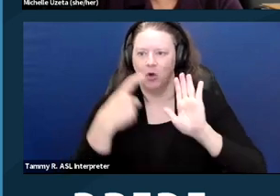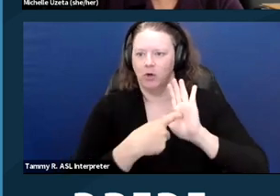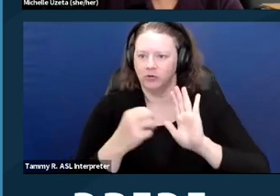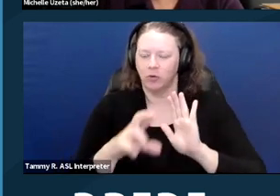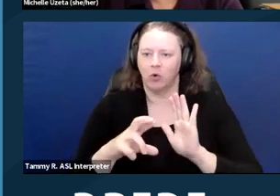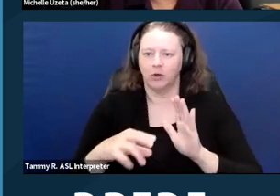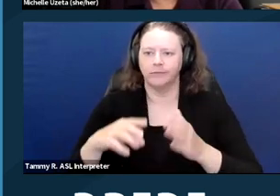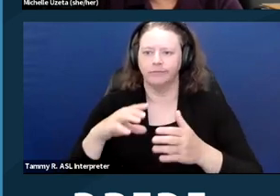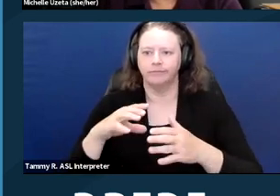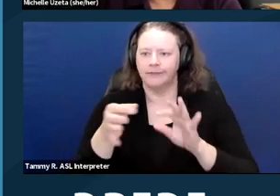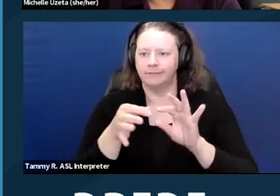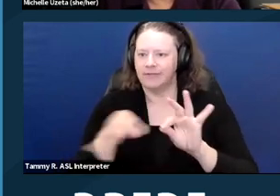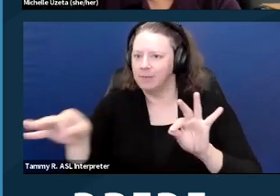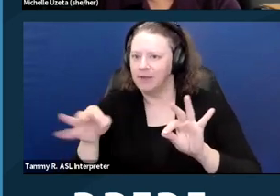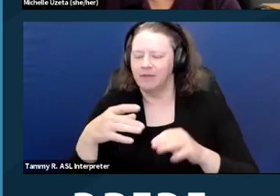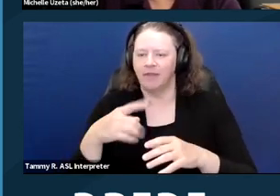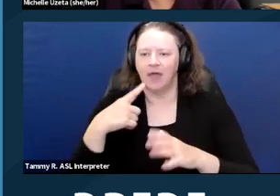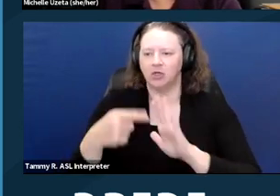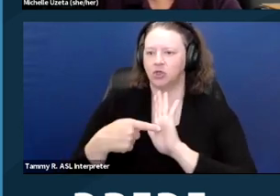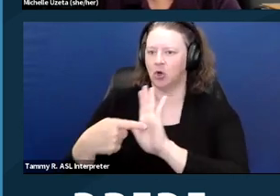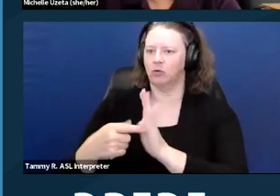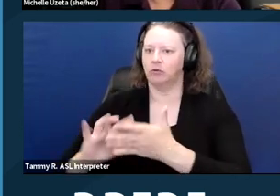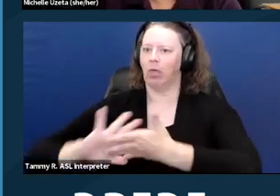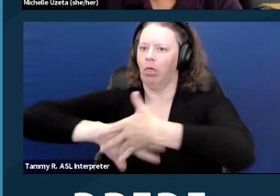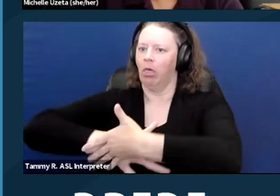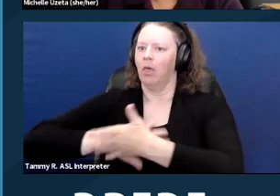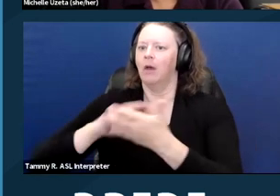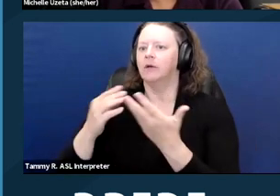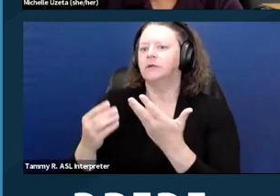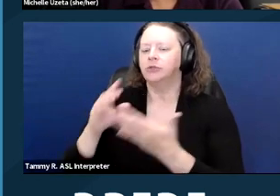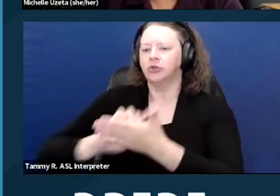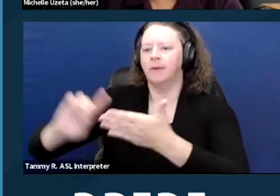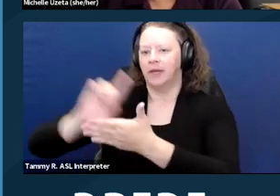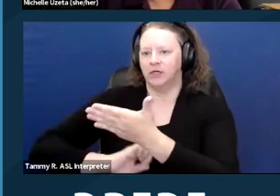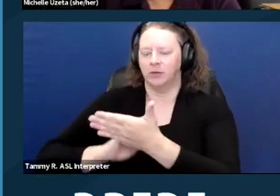a discriminatory preference. So you can't have advertisements that say